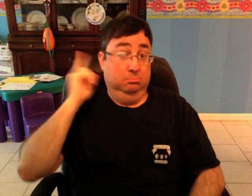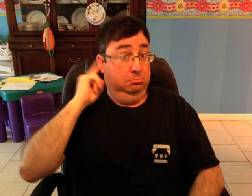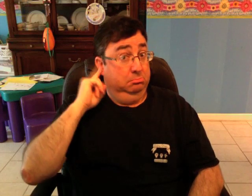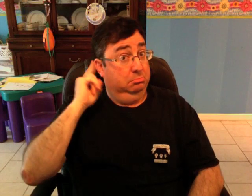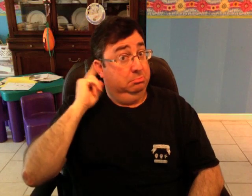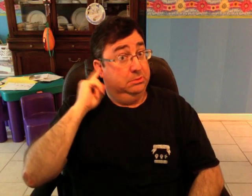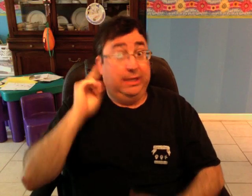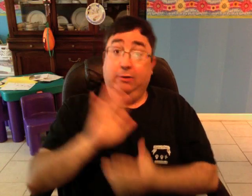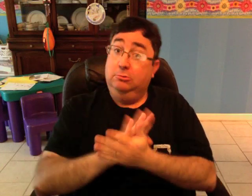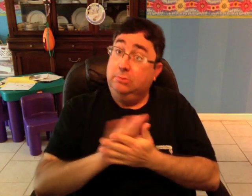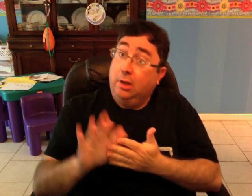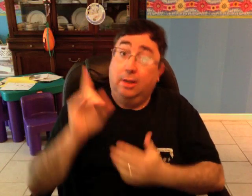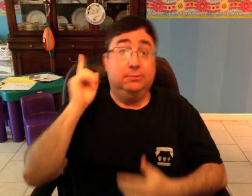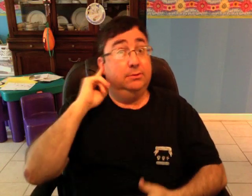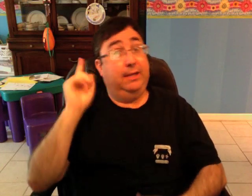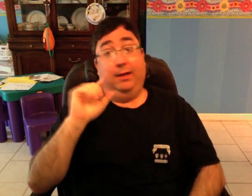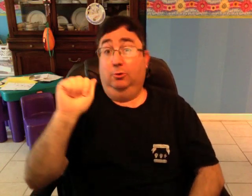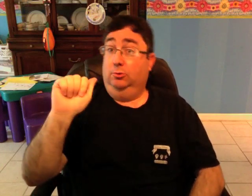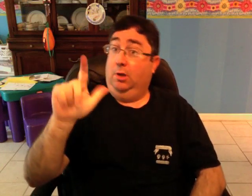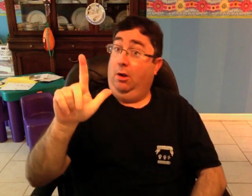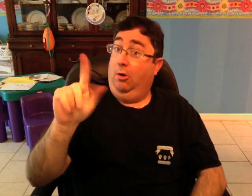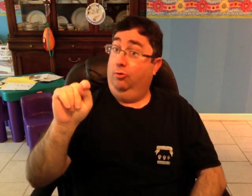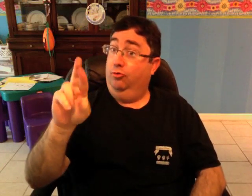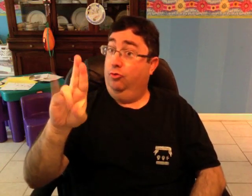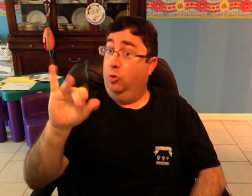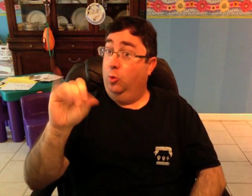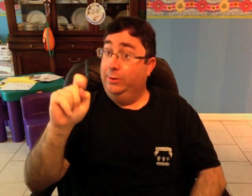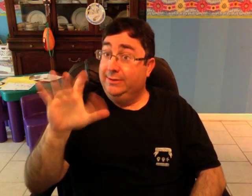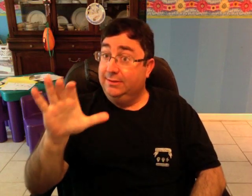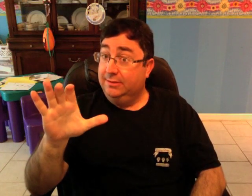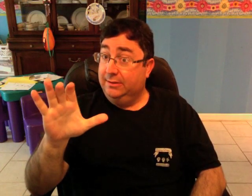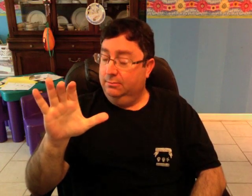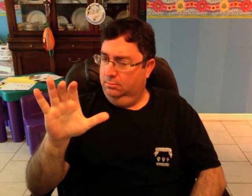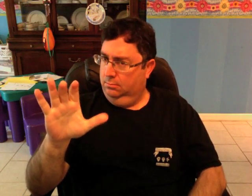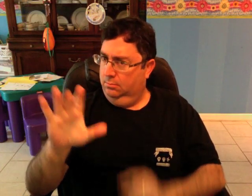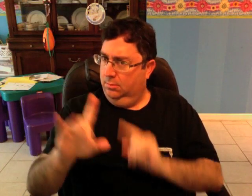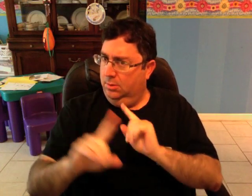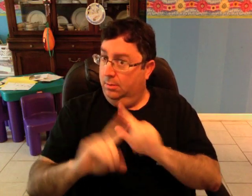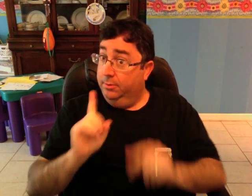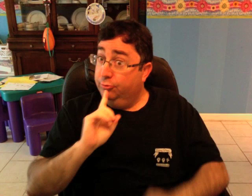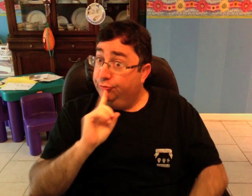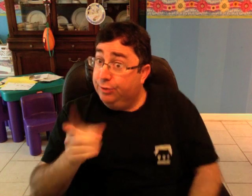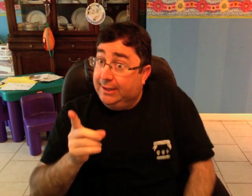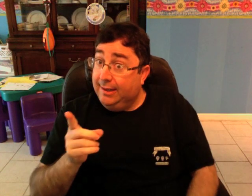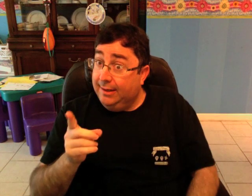It sounds nice and altruistic. But is it?